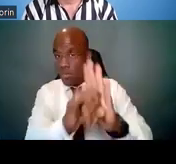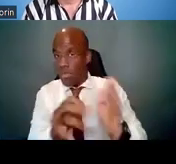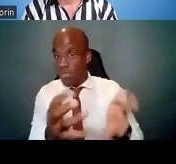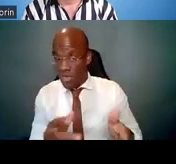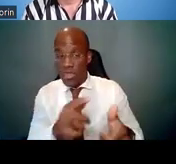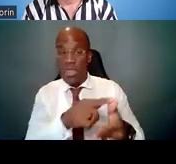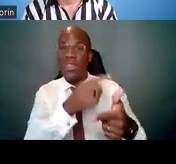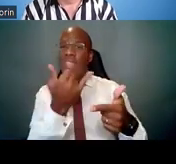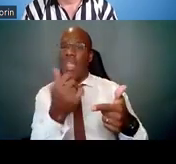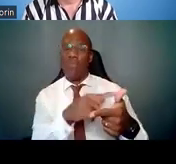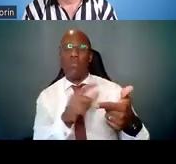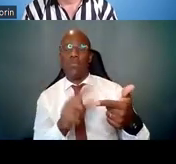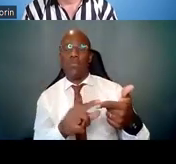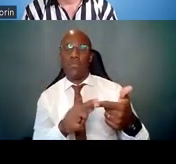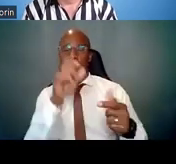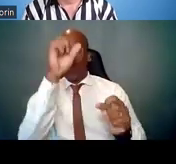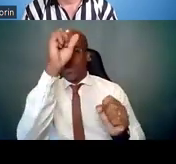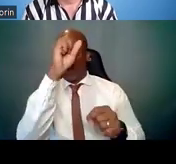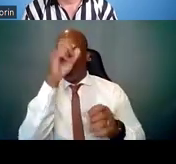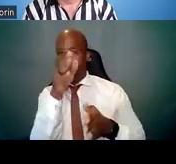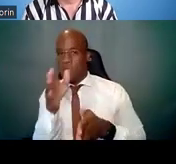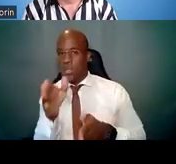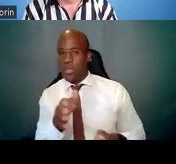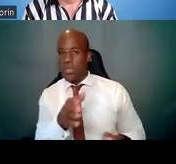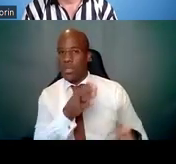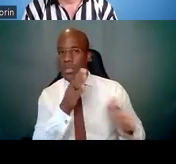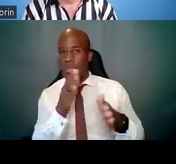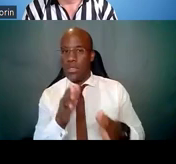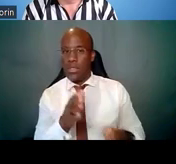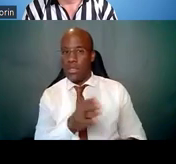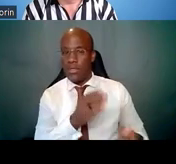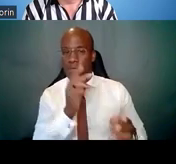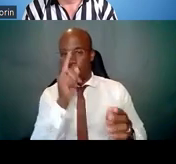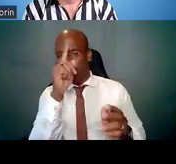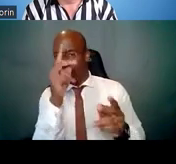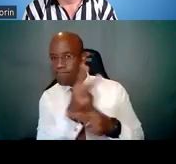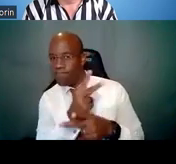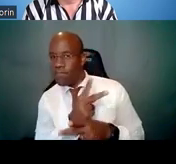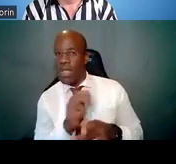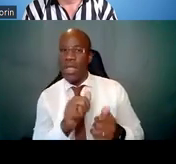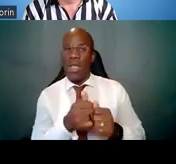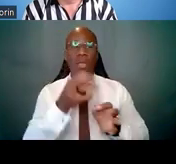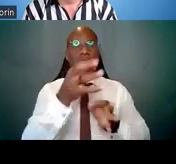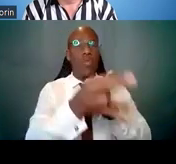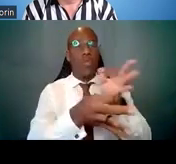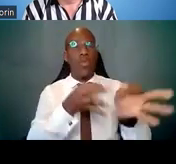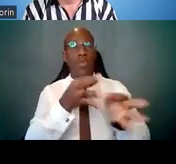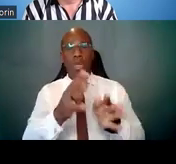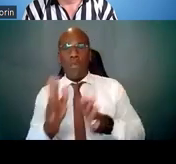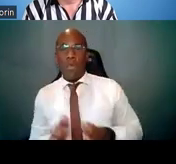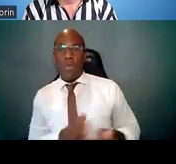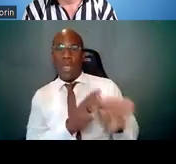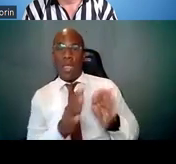how to describe your plan, and then to implement your plan. And that is where the strategic components,